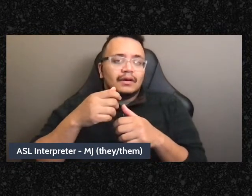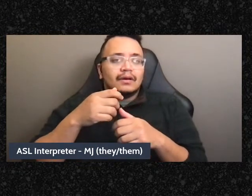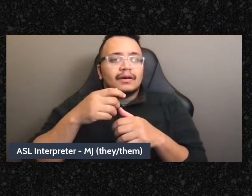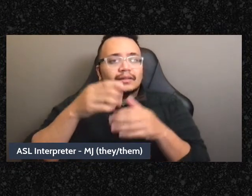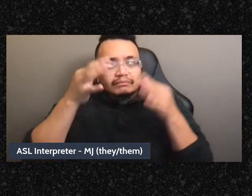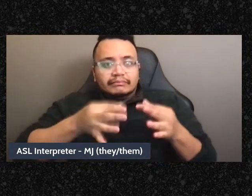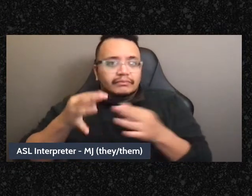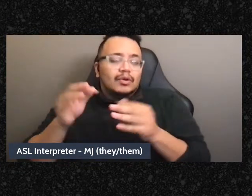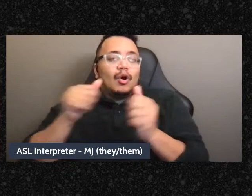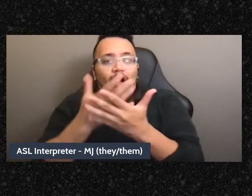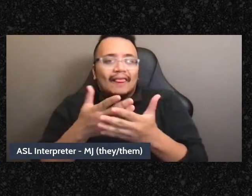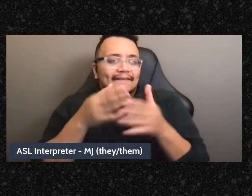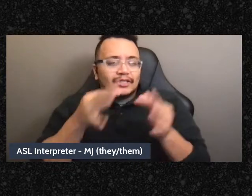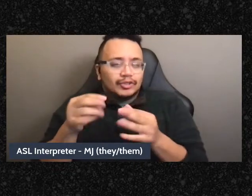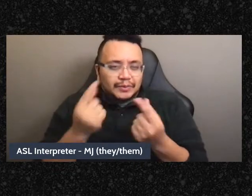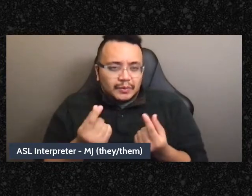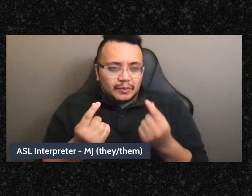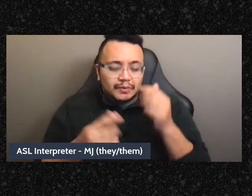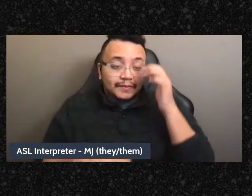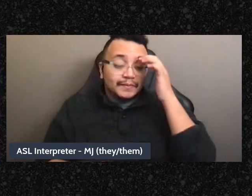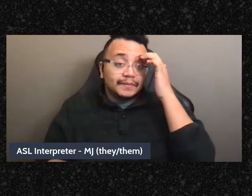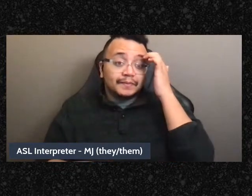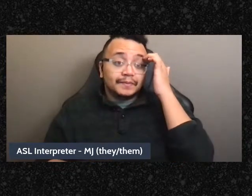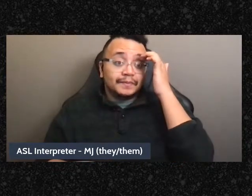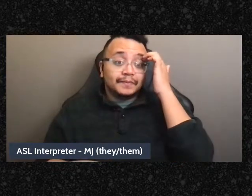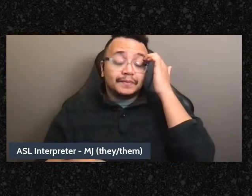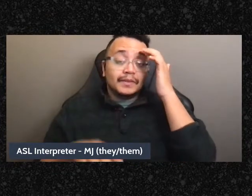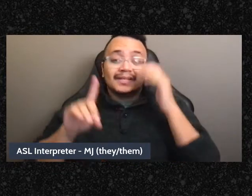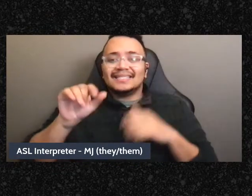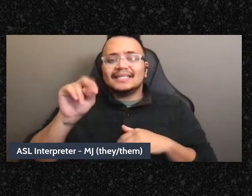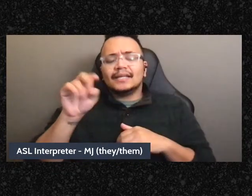this is about what that stewardship role is. So the collective development team